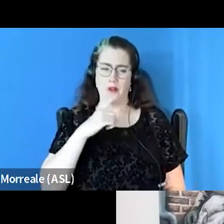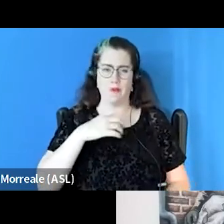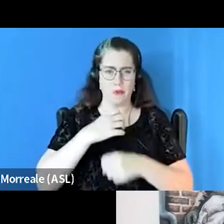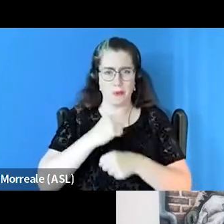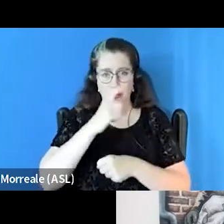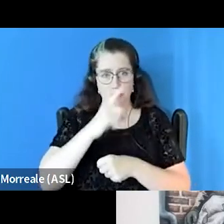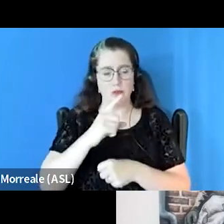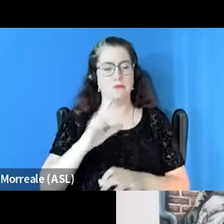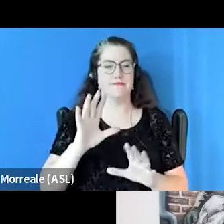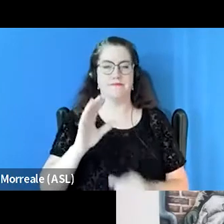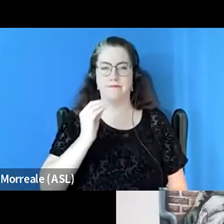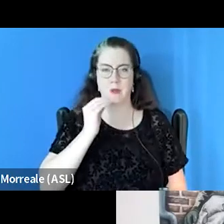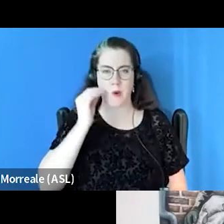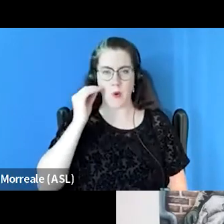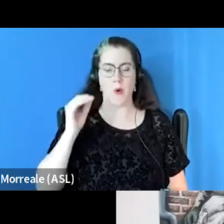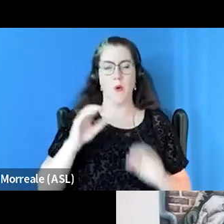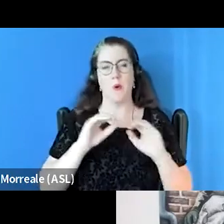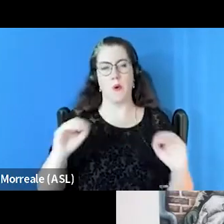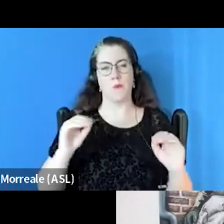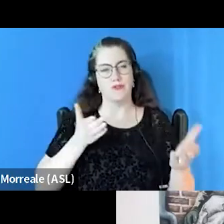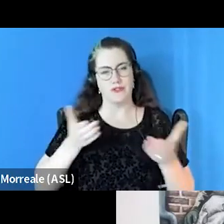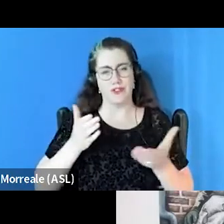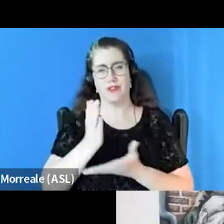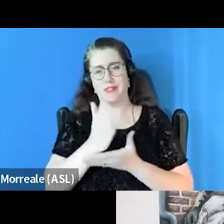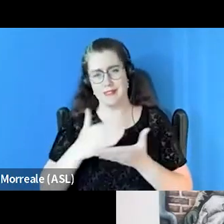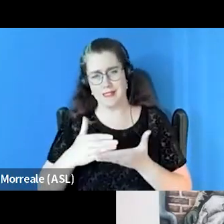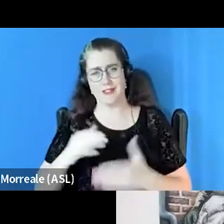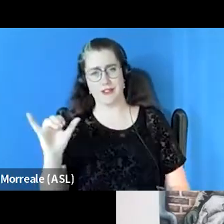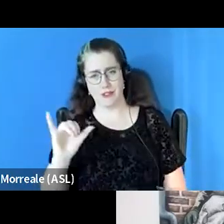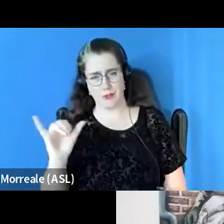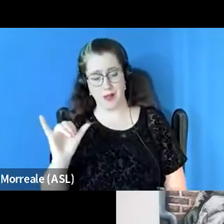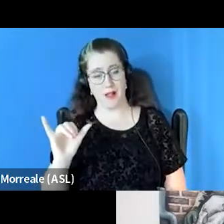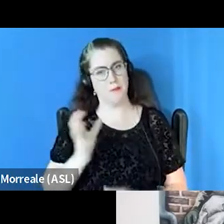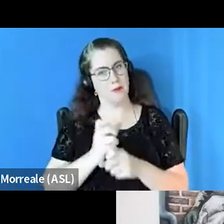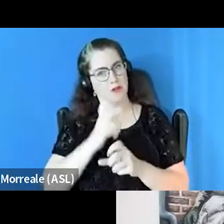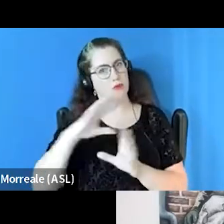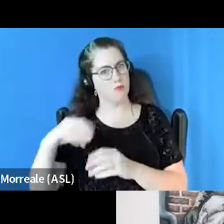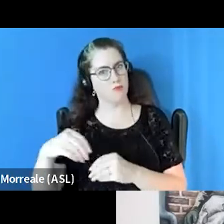the homeless service sector population as well, that we are providing opportunities for people